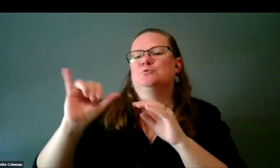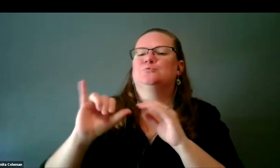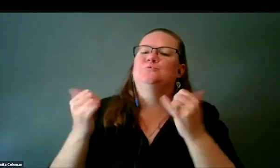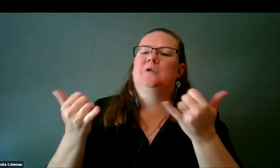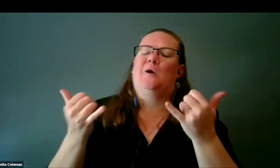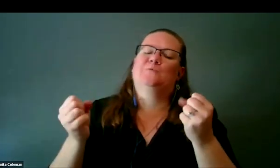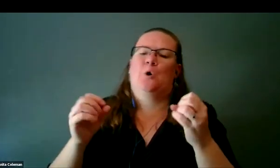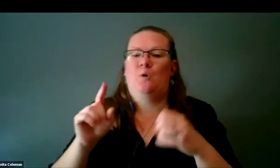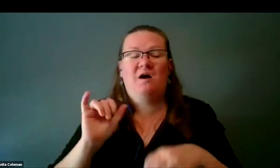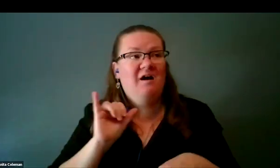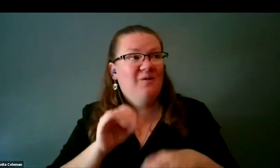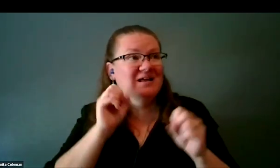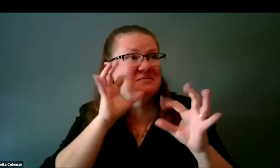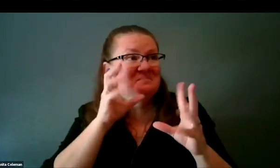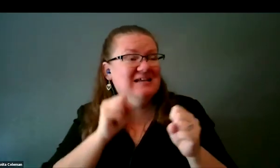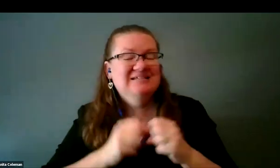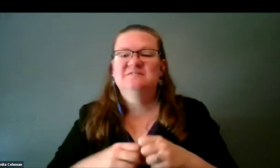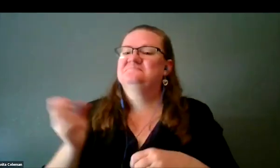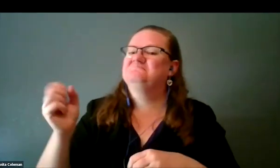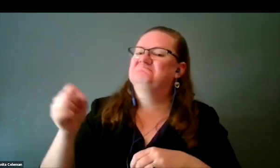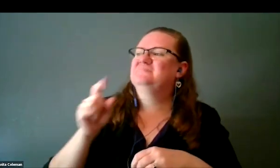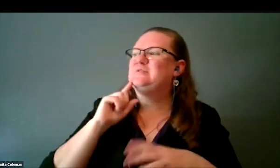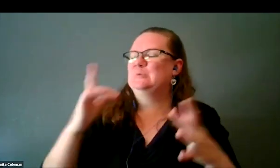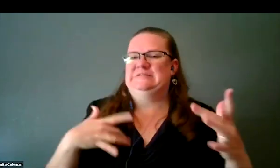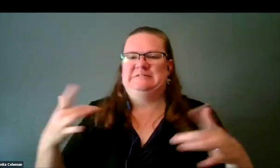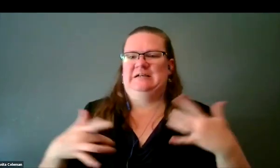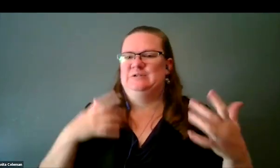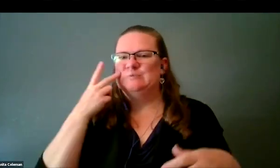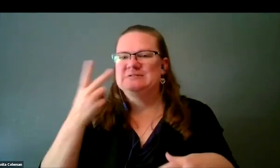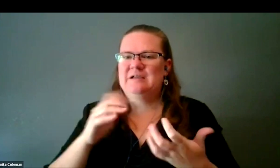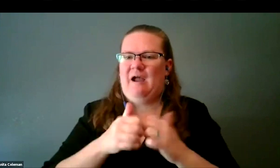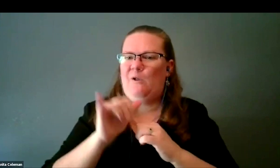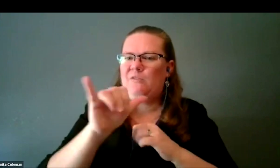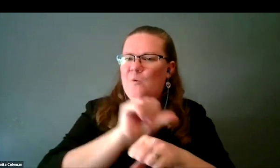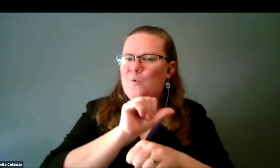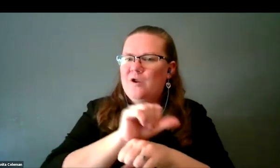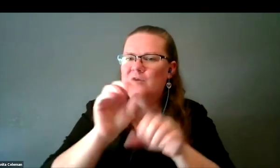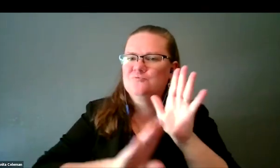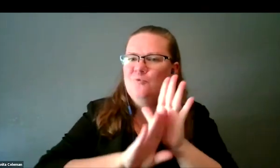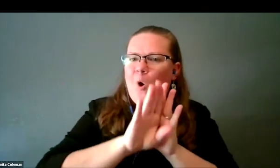That's amazing. So exciting to see how this work has grown and evolved.